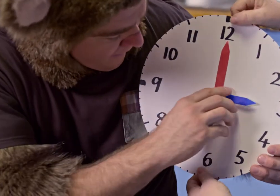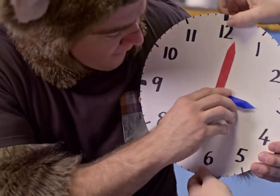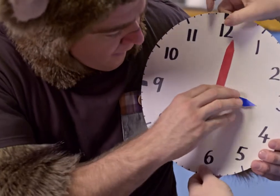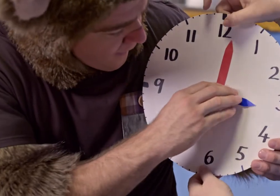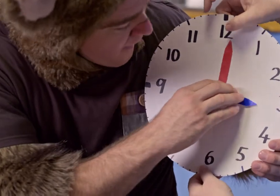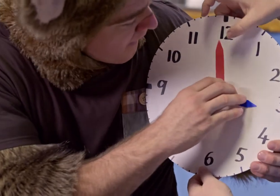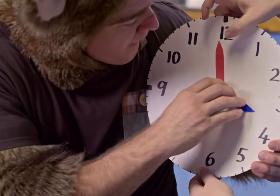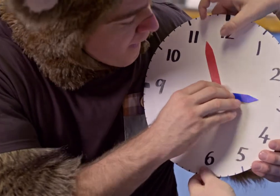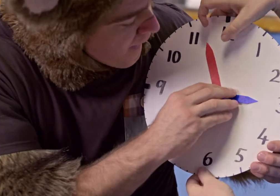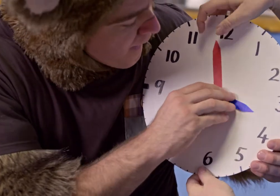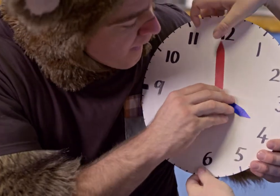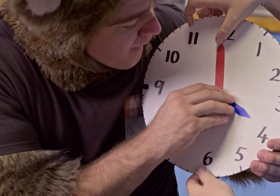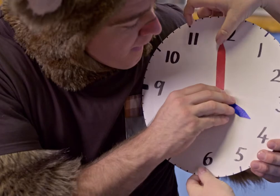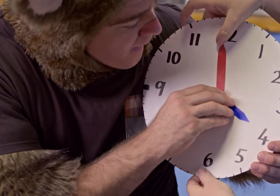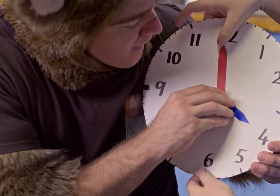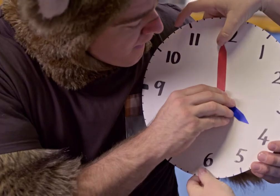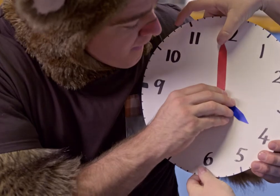Mmm...that one.